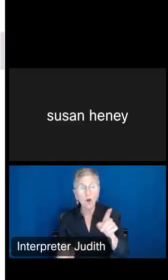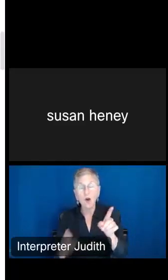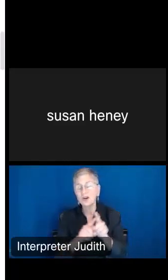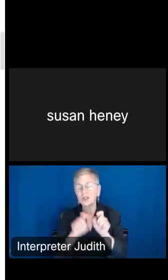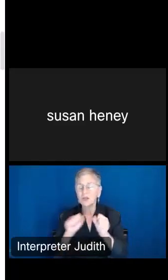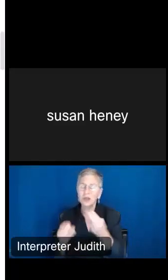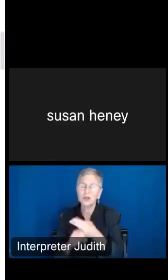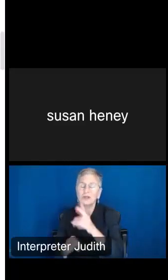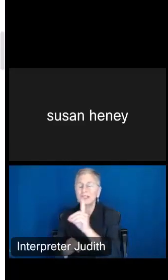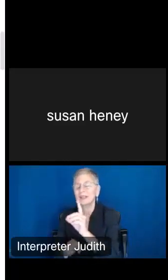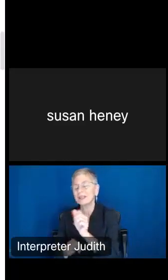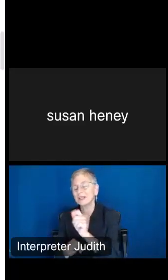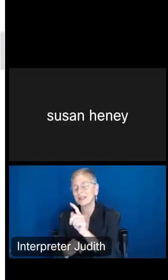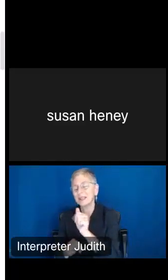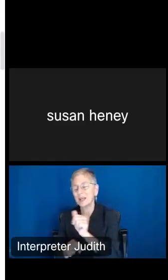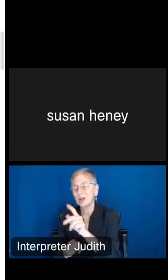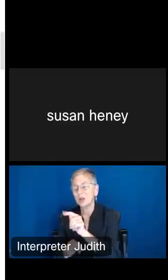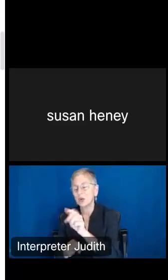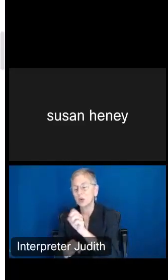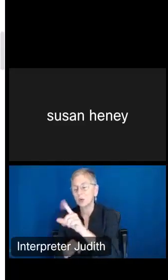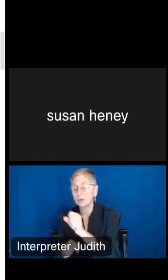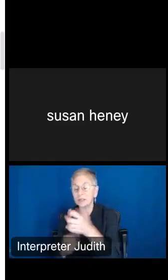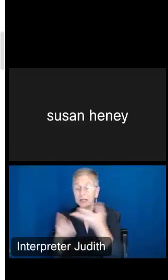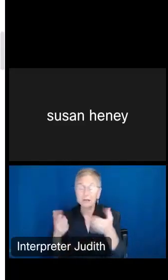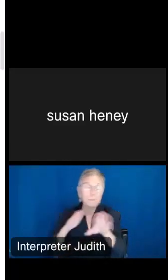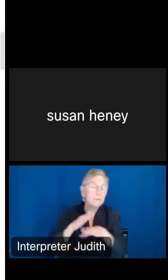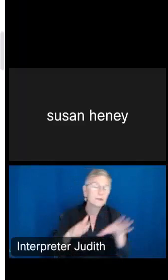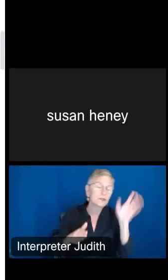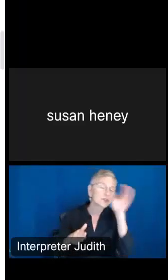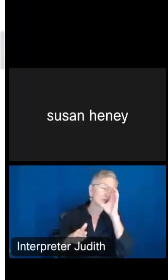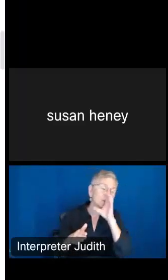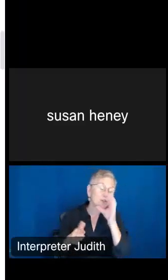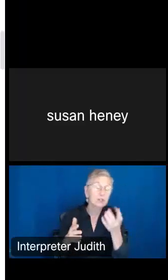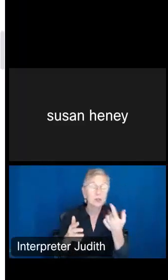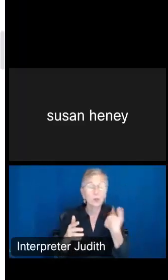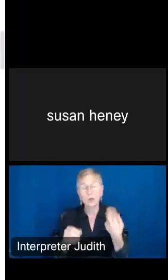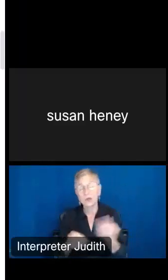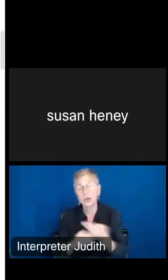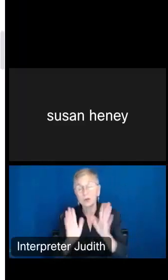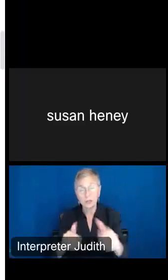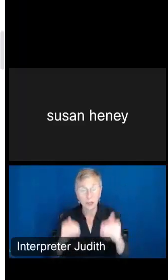So here's our basic search function. We're going to be using Advanced Search, but first